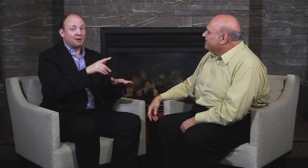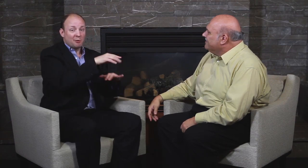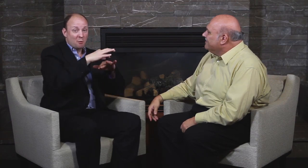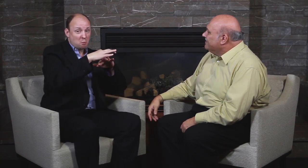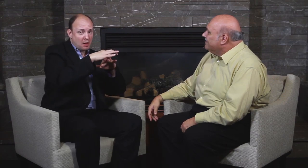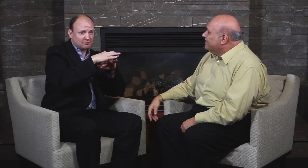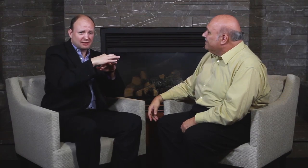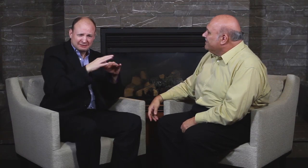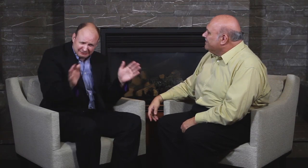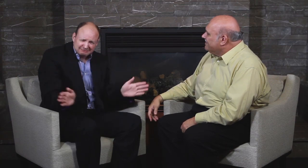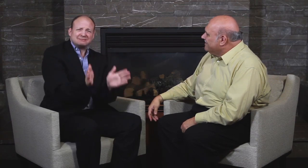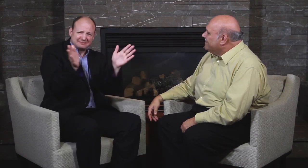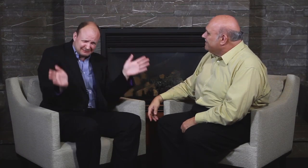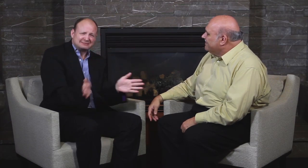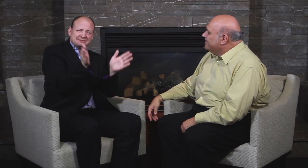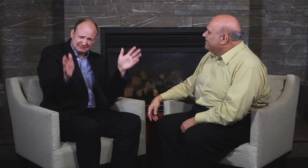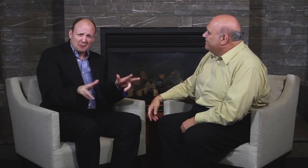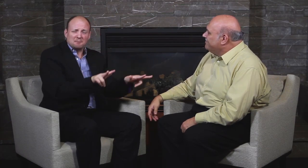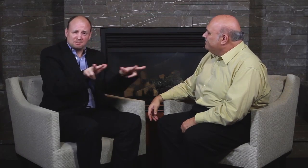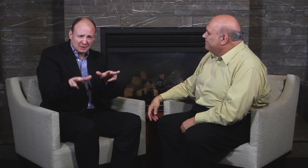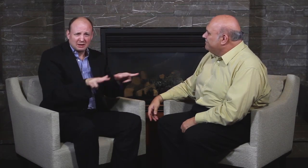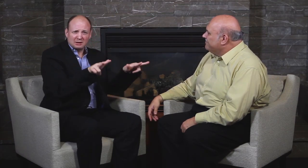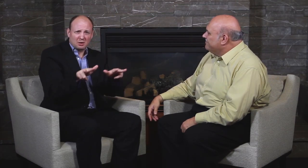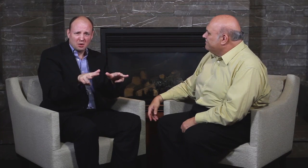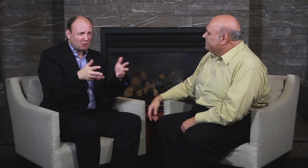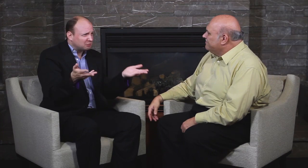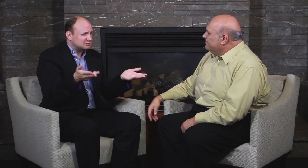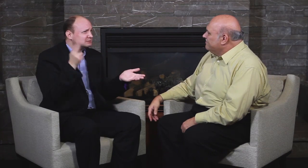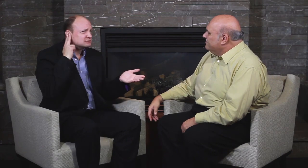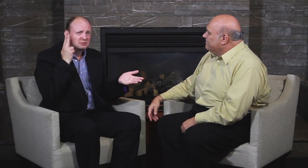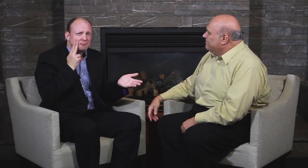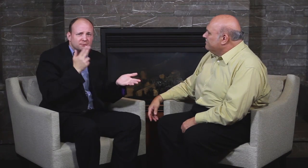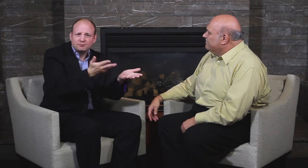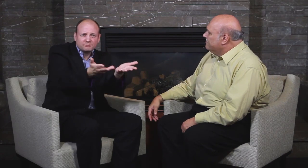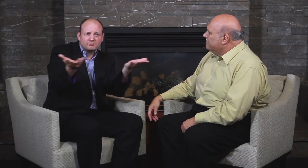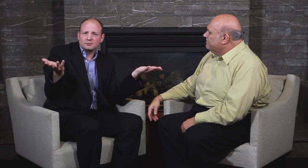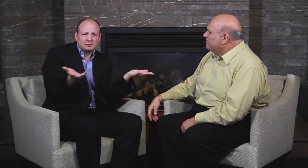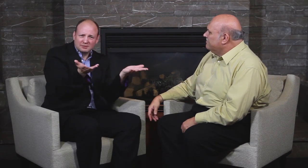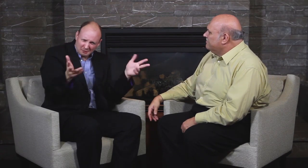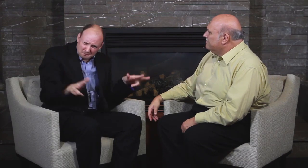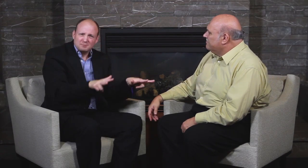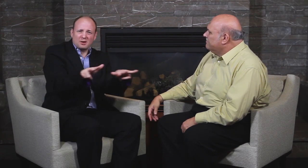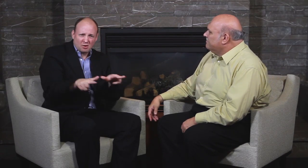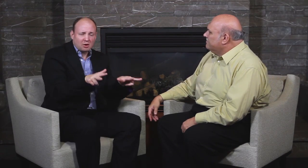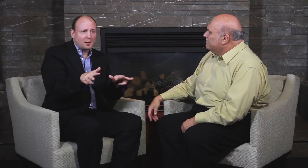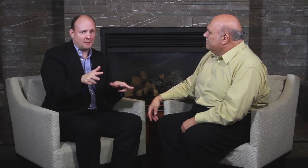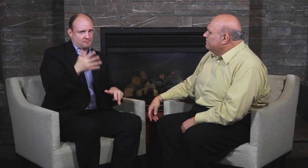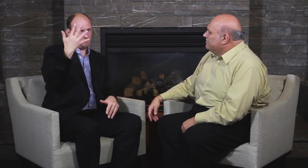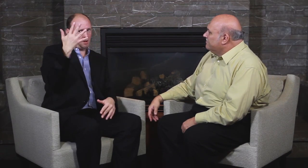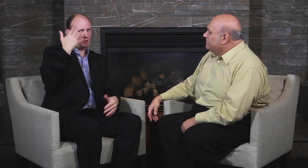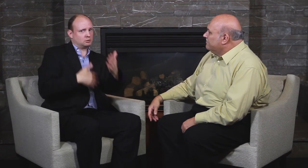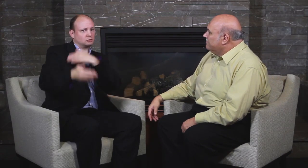encouraged me to make a video. Deaf people didn’t make videos. Five years ago, I was